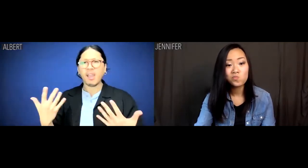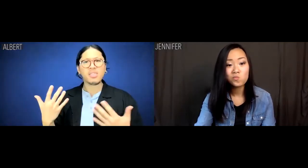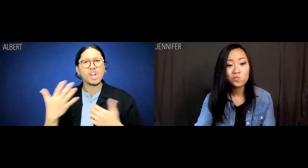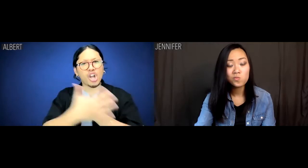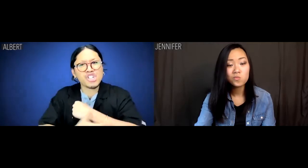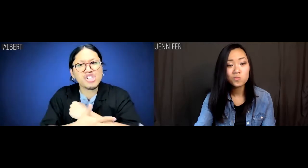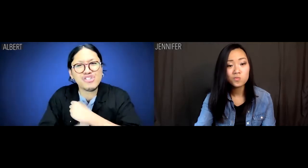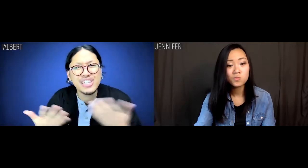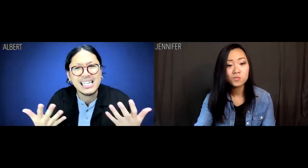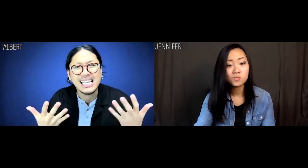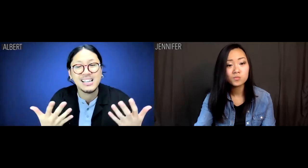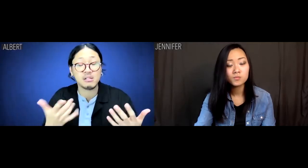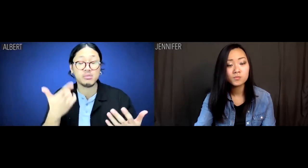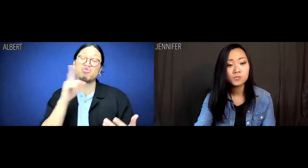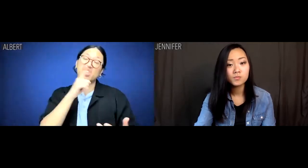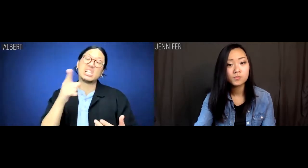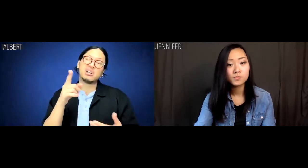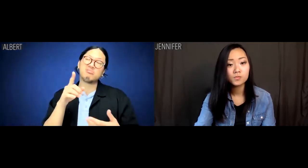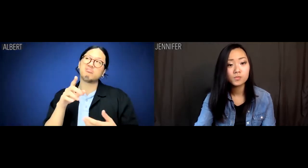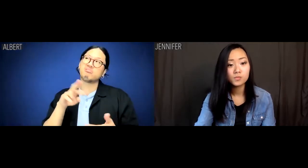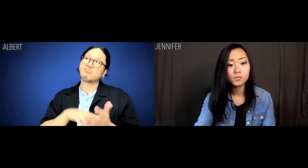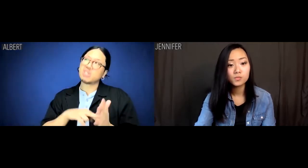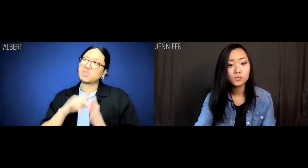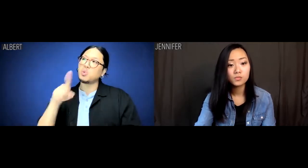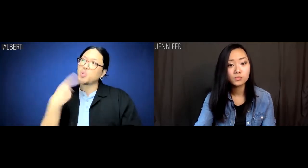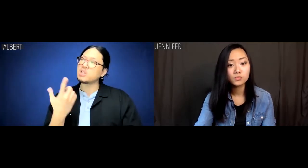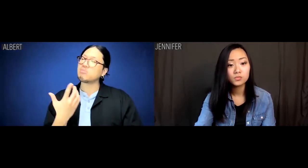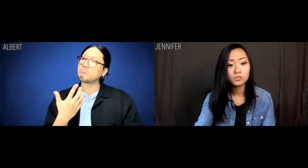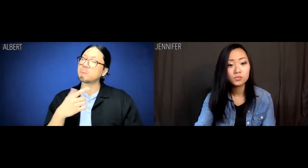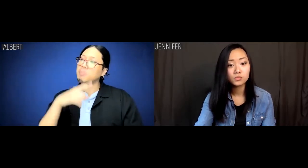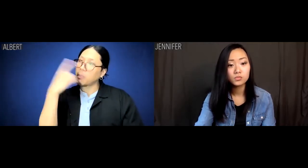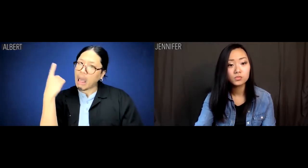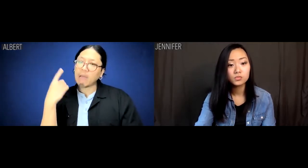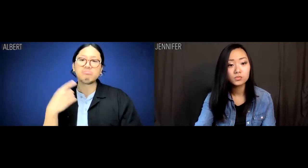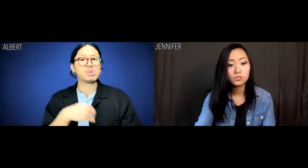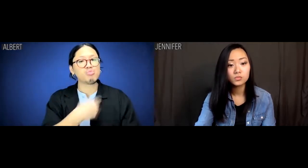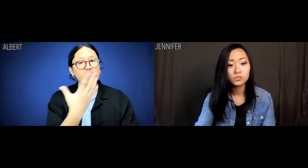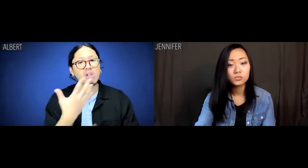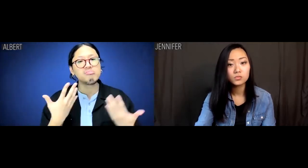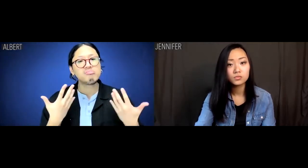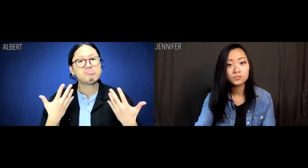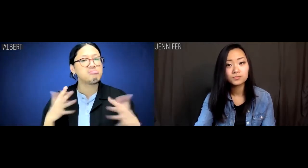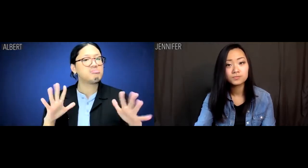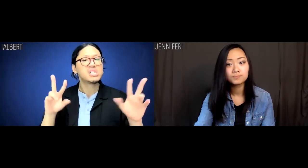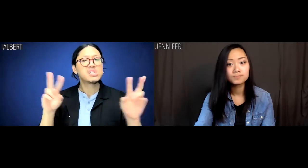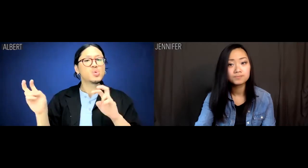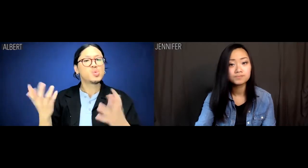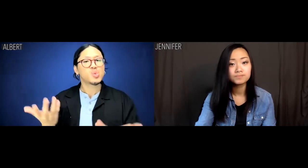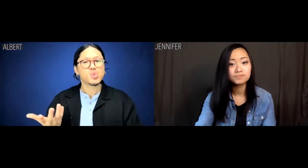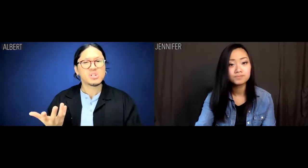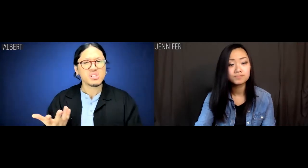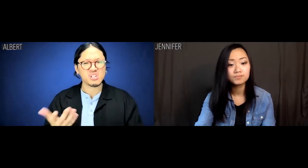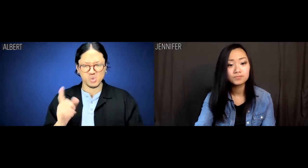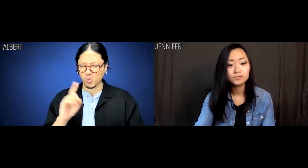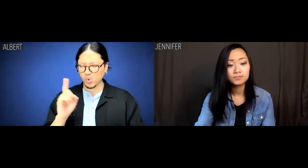they only mean Black and white issues,